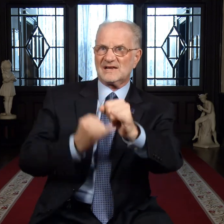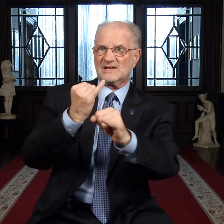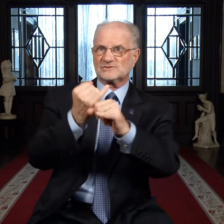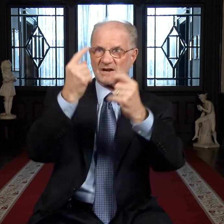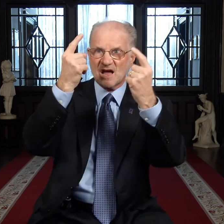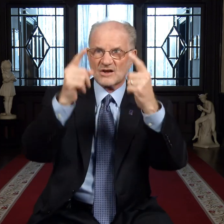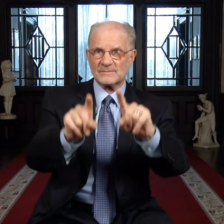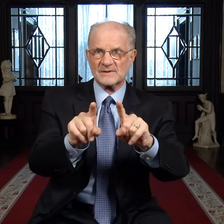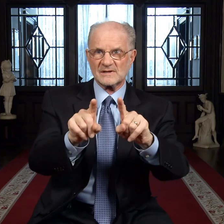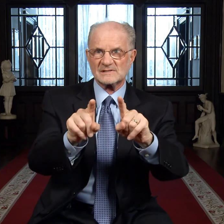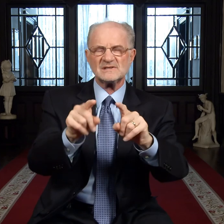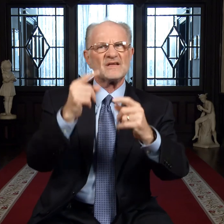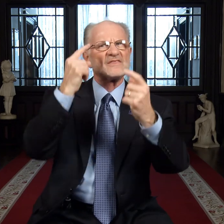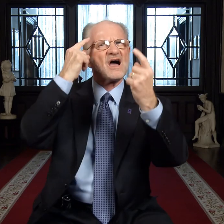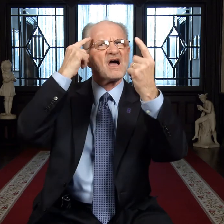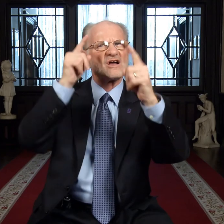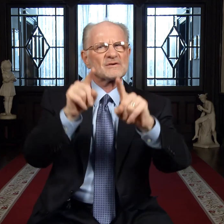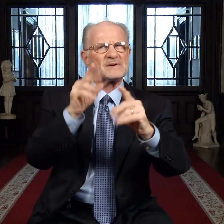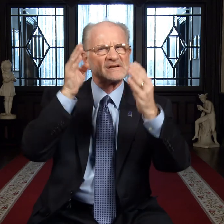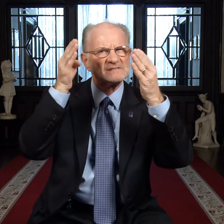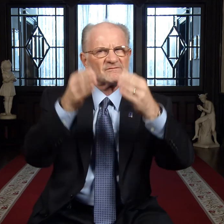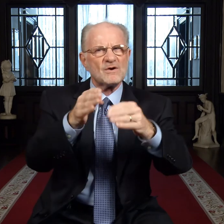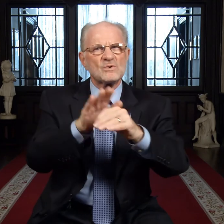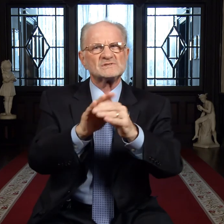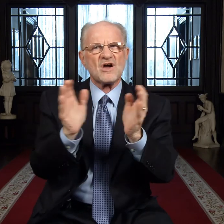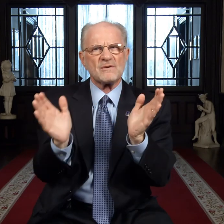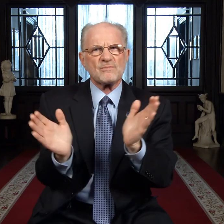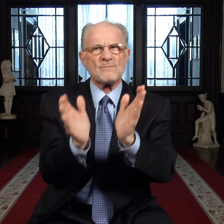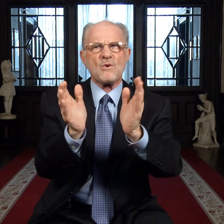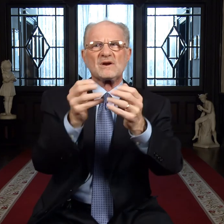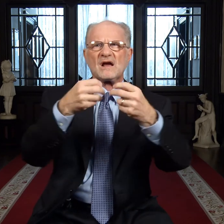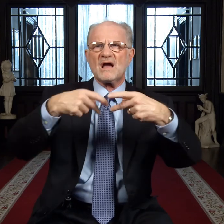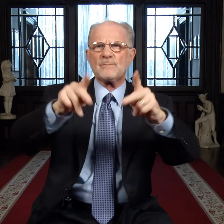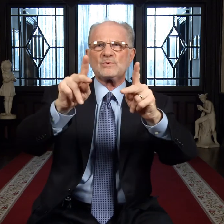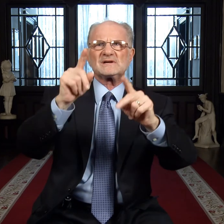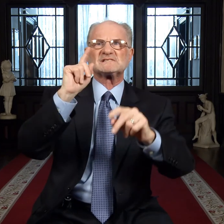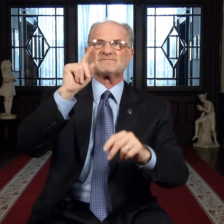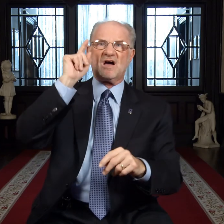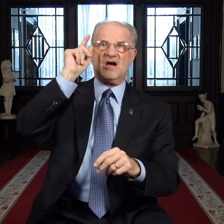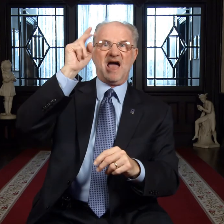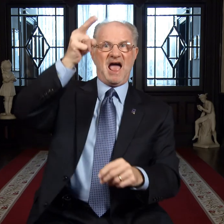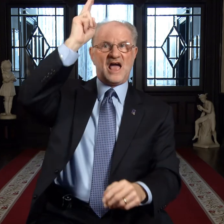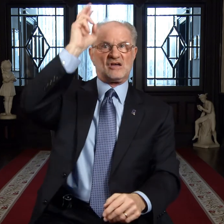two international agreements. The agreements focus on promoting opportunities